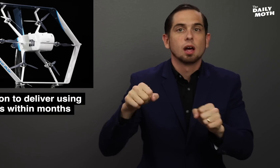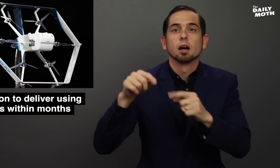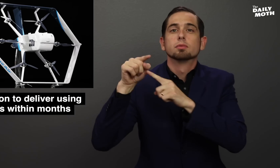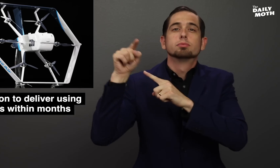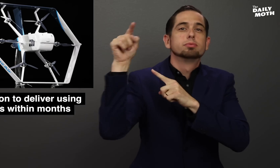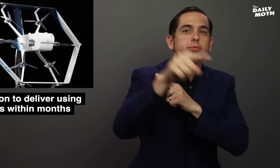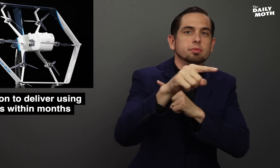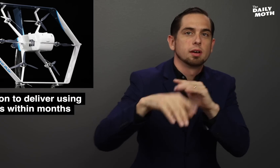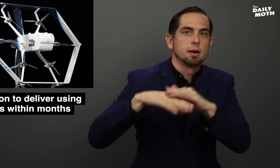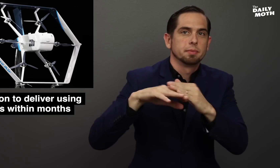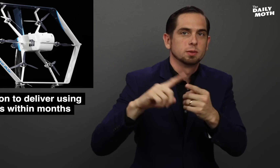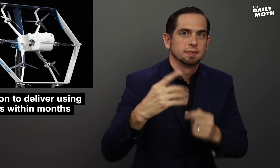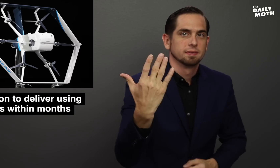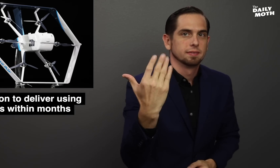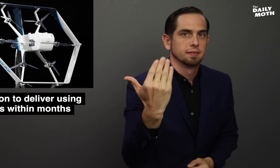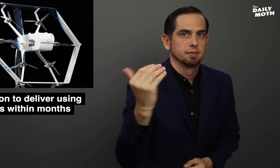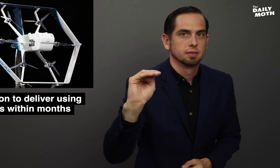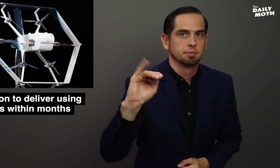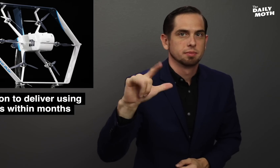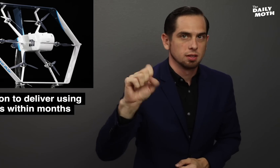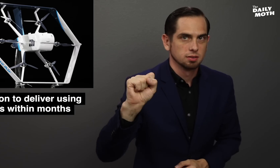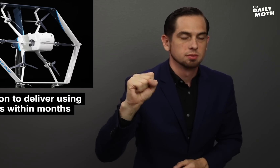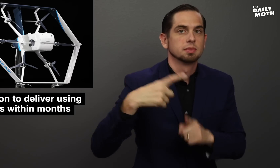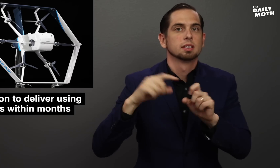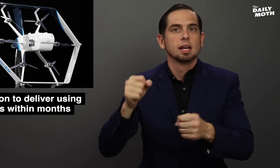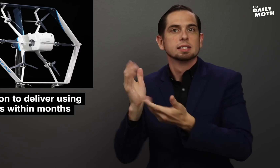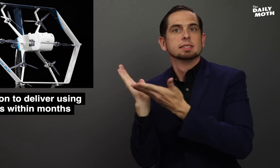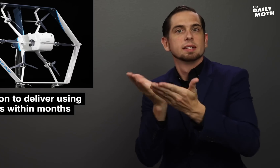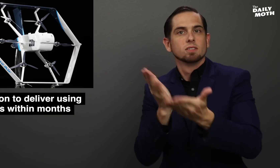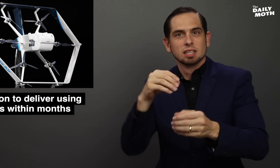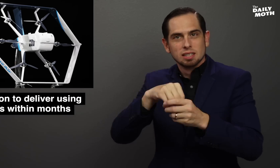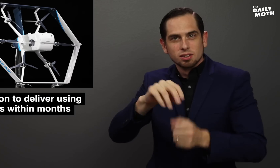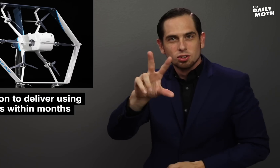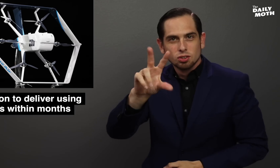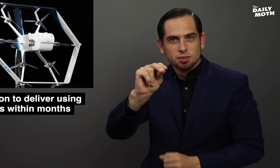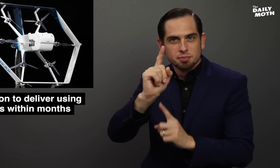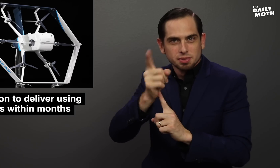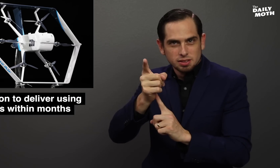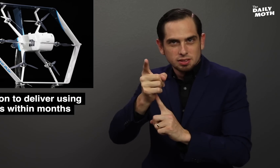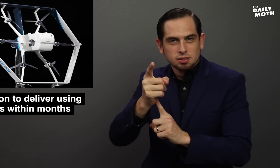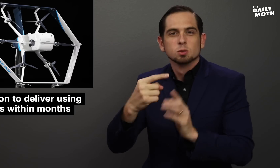fly up to 15 miles, and make deliveries in 30 minutes.